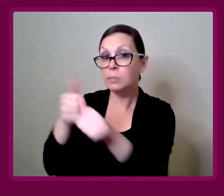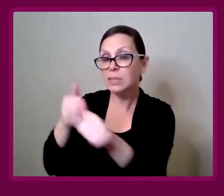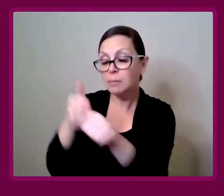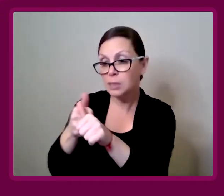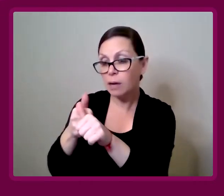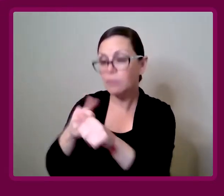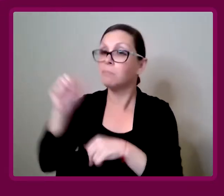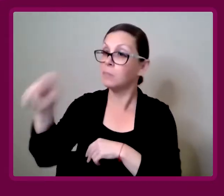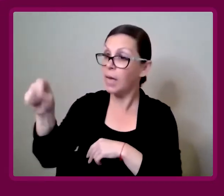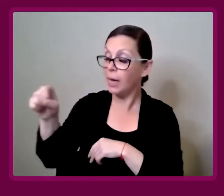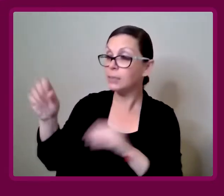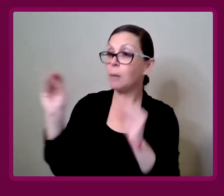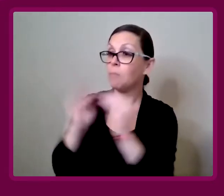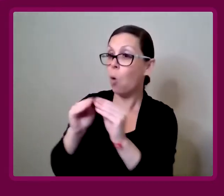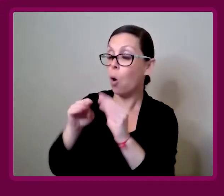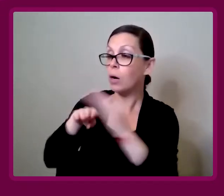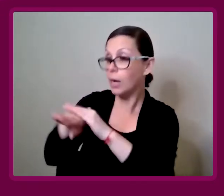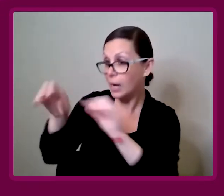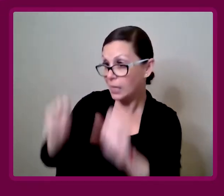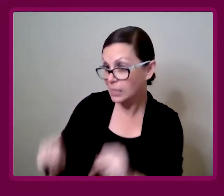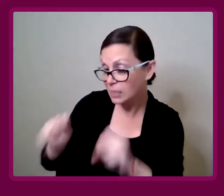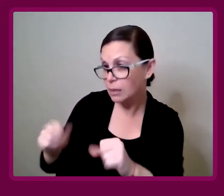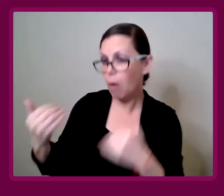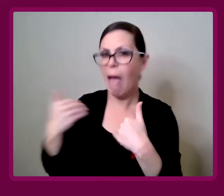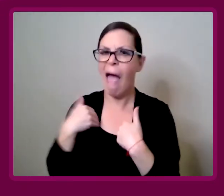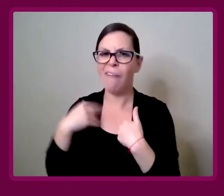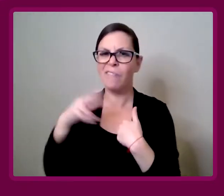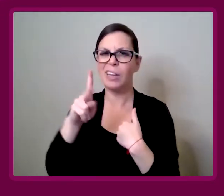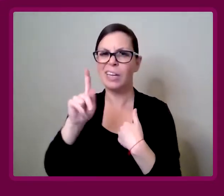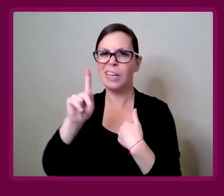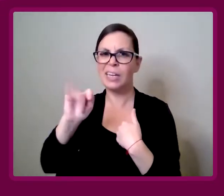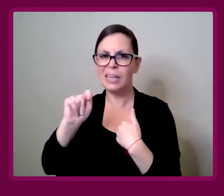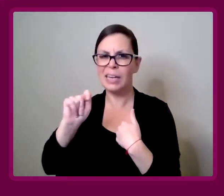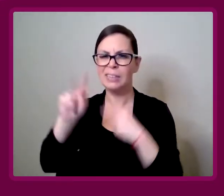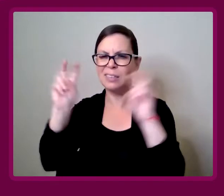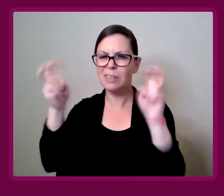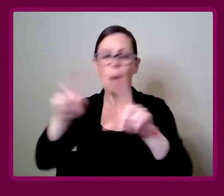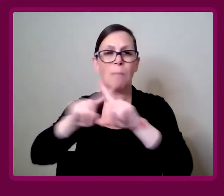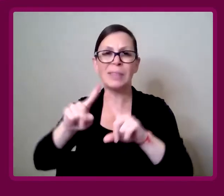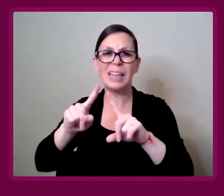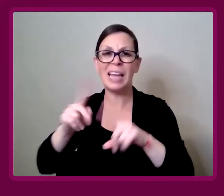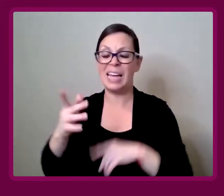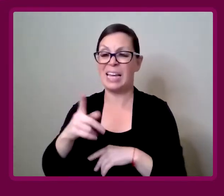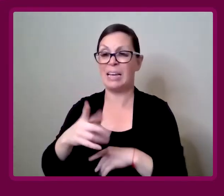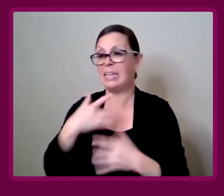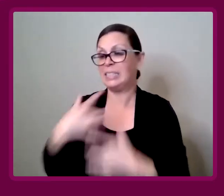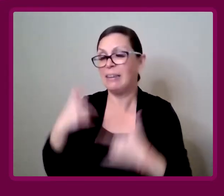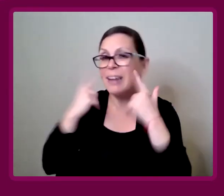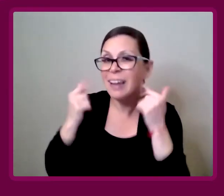homes that are slightly more accessible are kitted out with products that are pretty ugly.